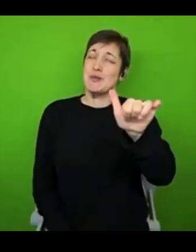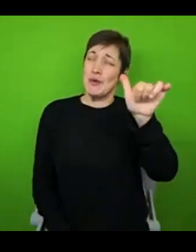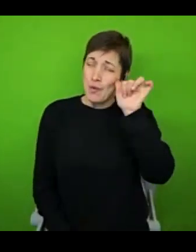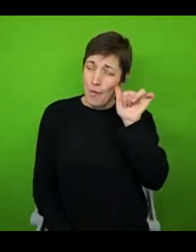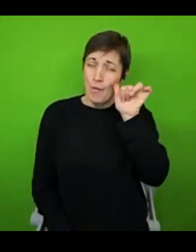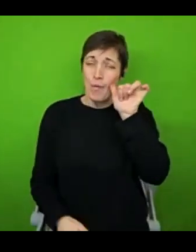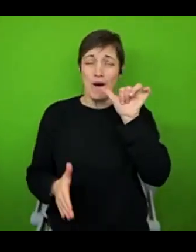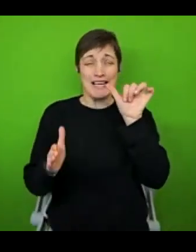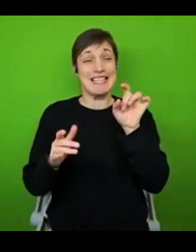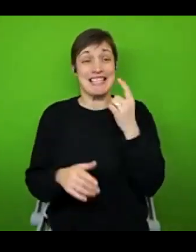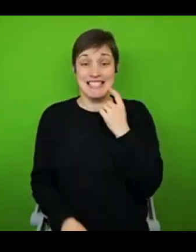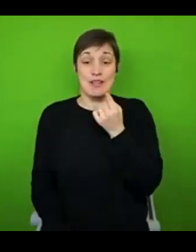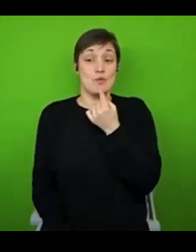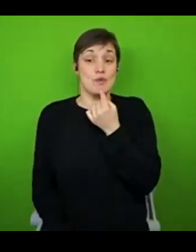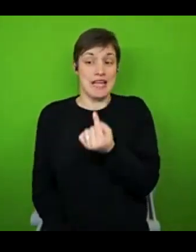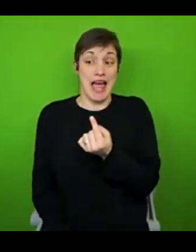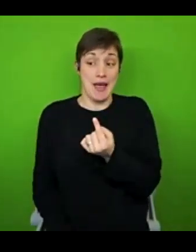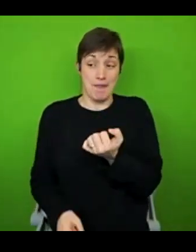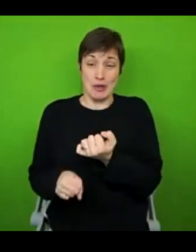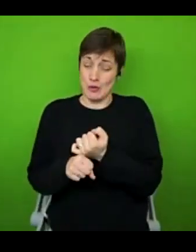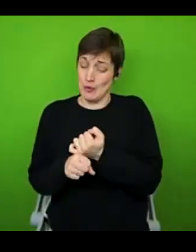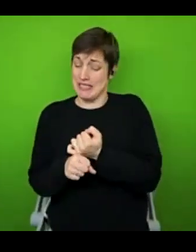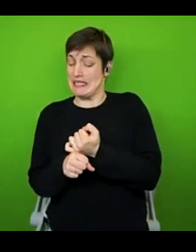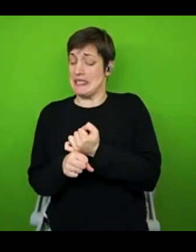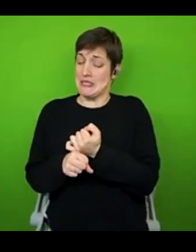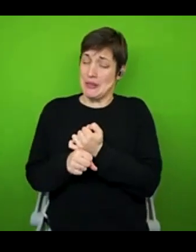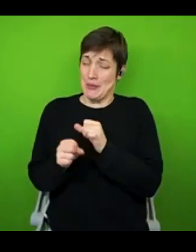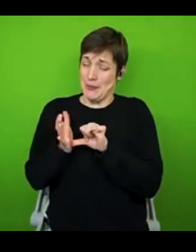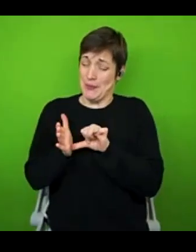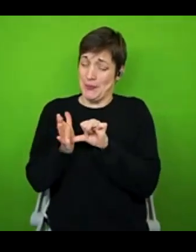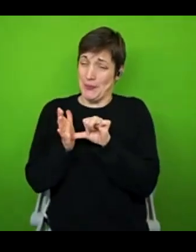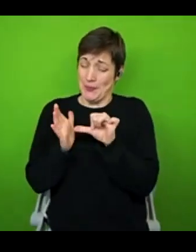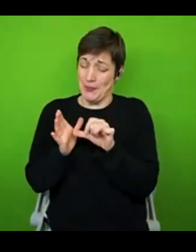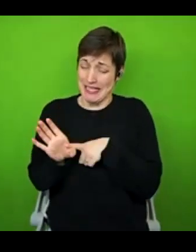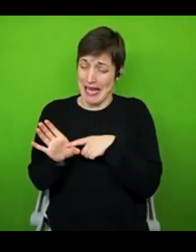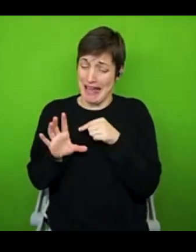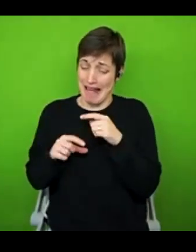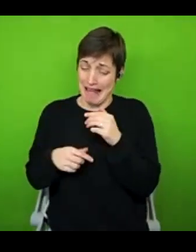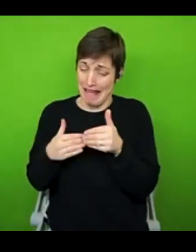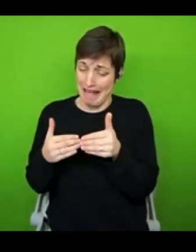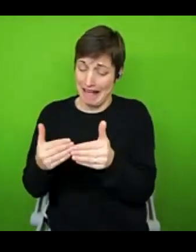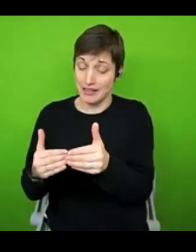easier said than done. And it can take years and years. But let me tell you, even if you're sat here watching this